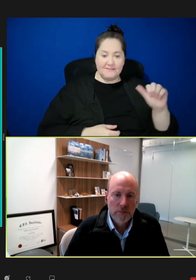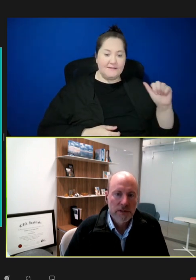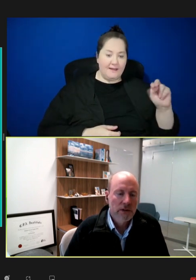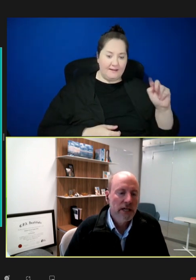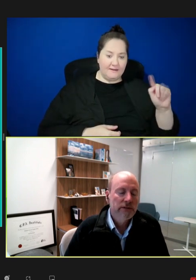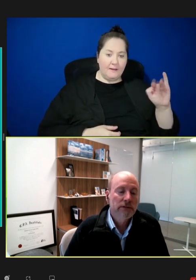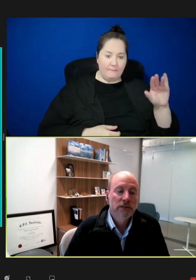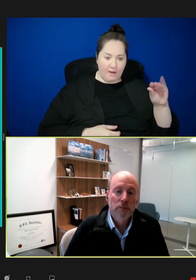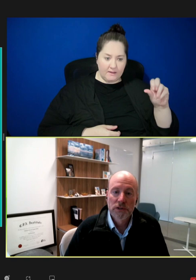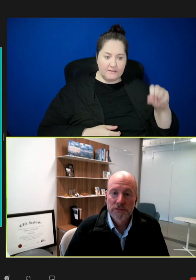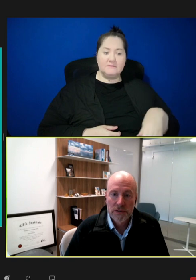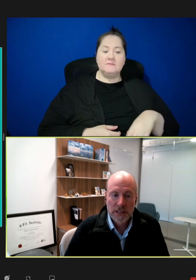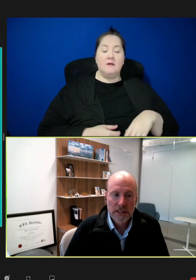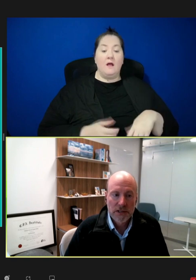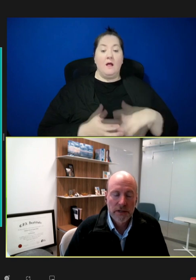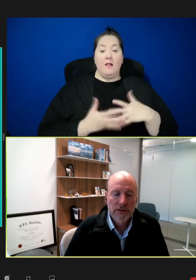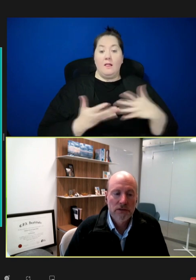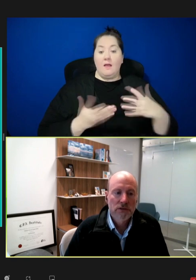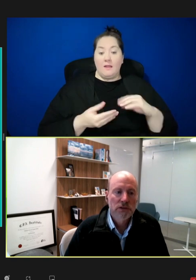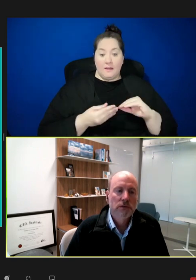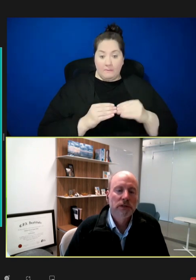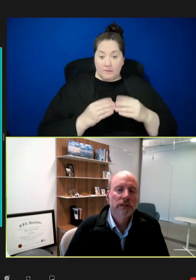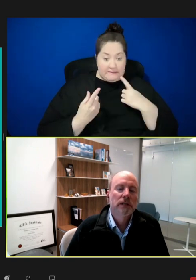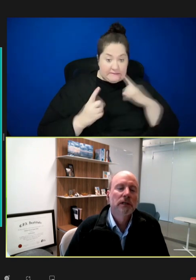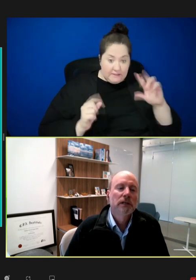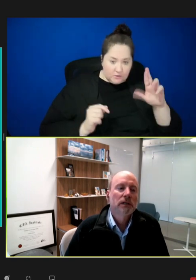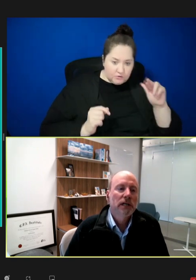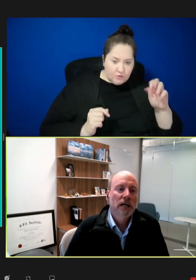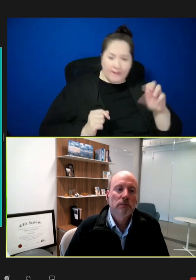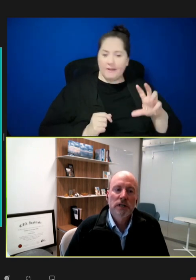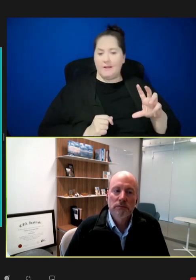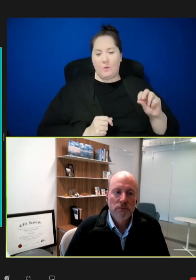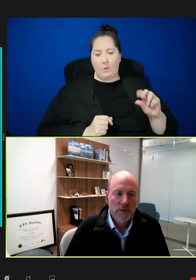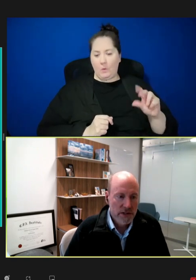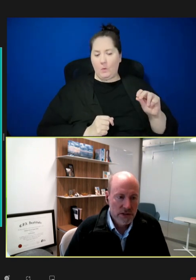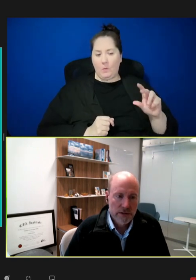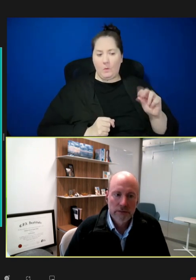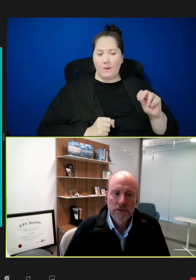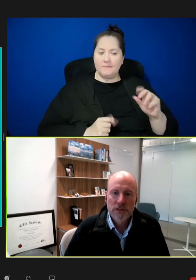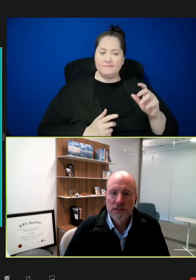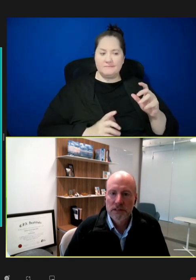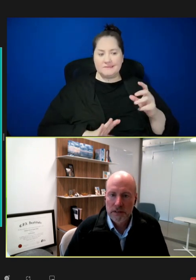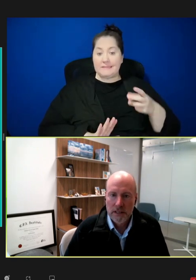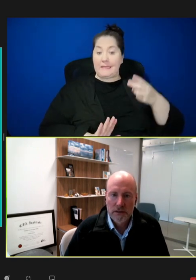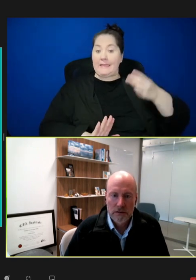We don't have enough numbers for success rates. So, it's really a history versus